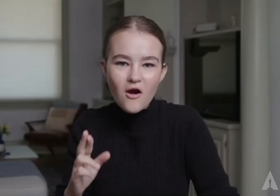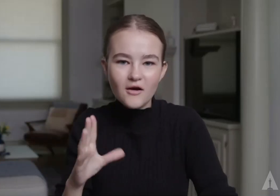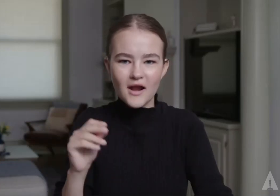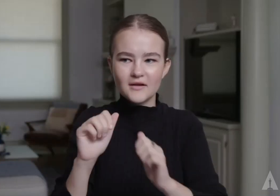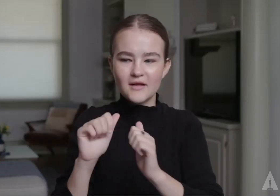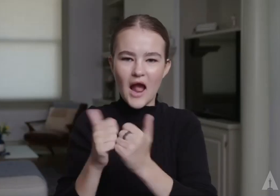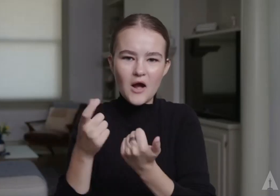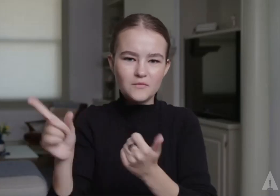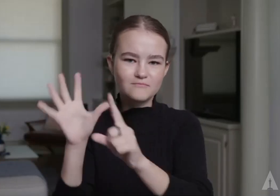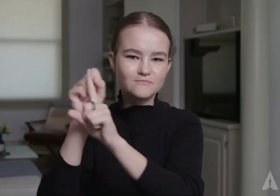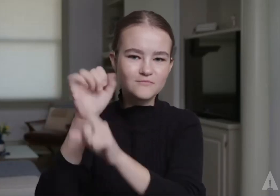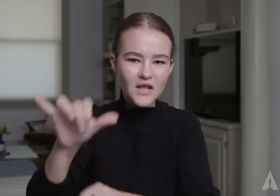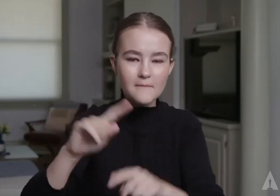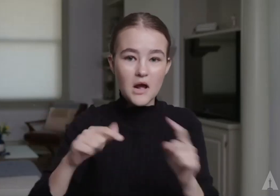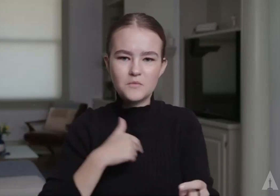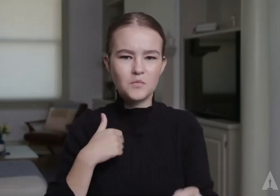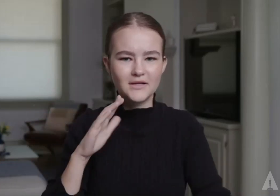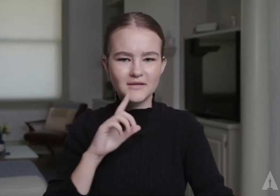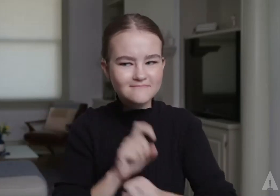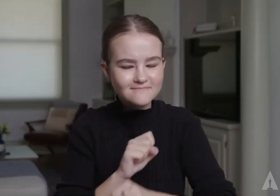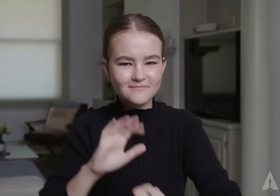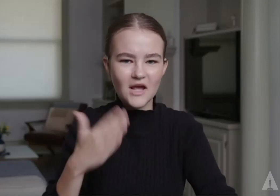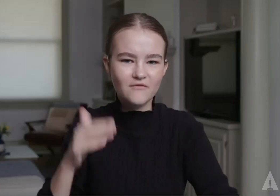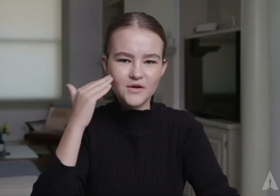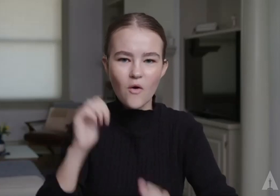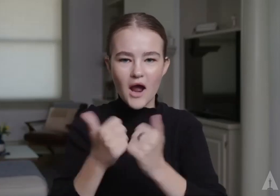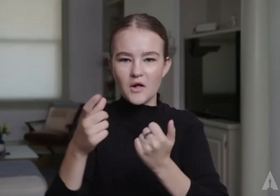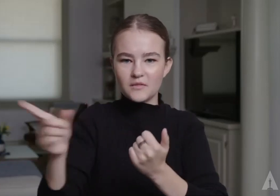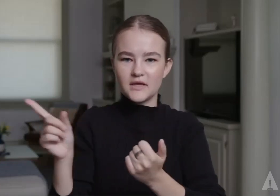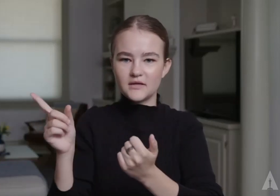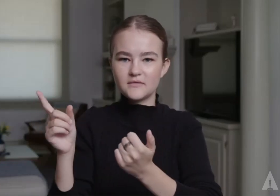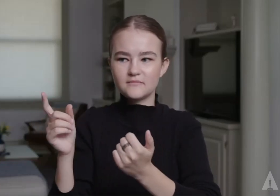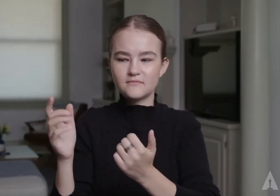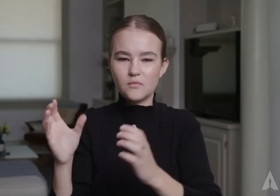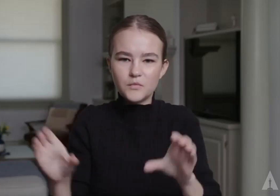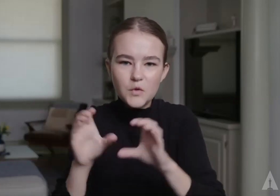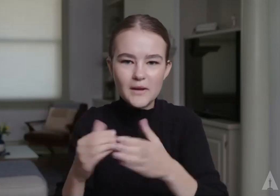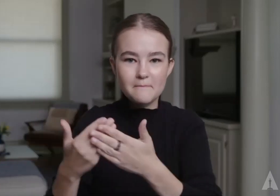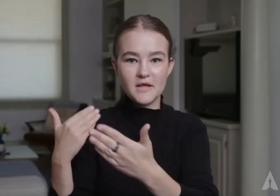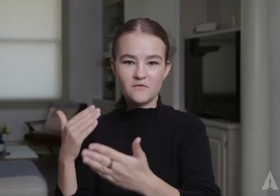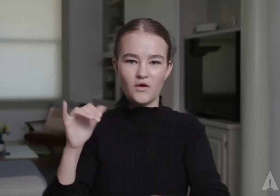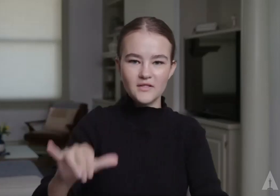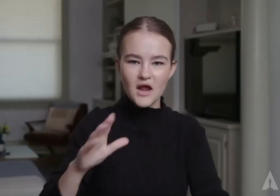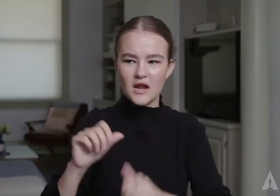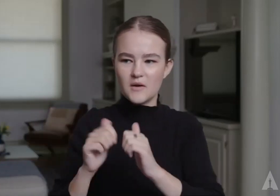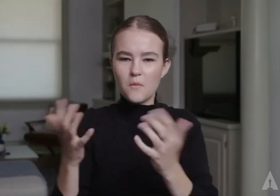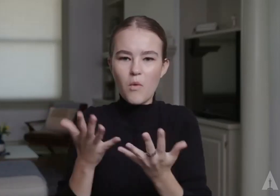We already know who they are and where they are now, but we don't know what their backstory is.